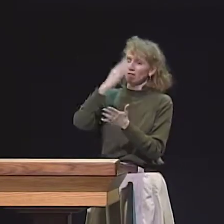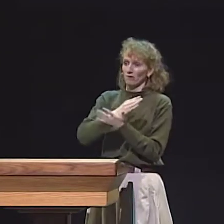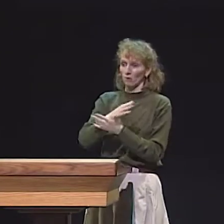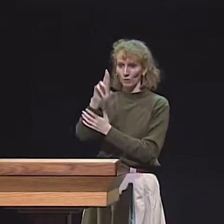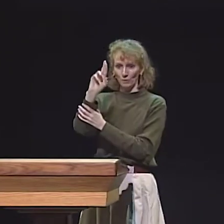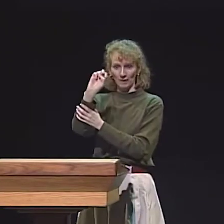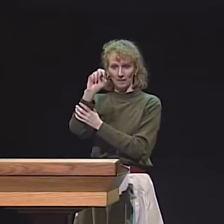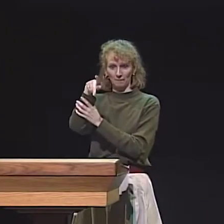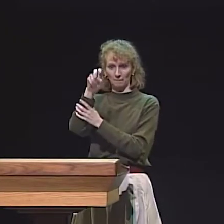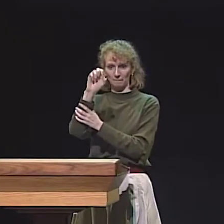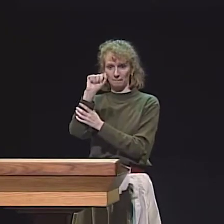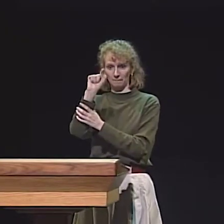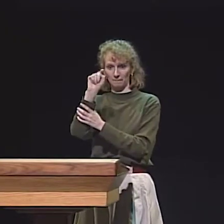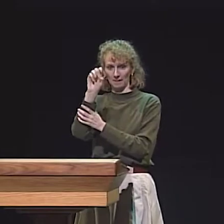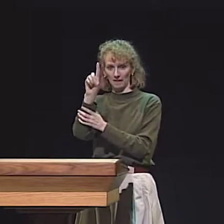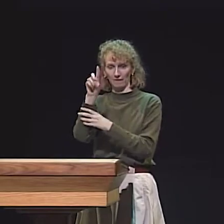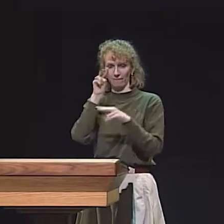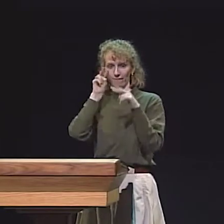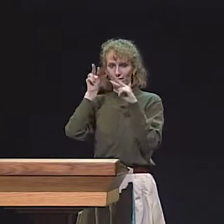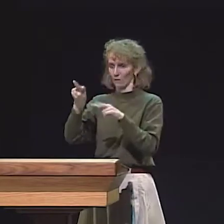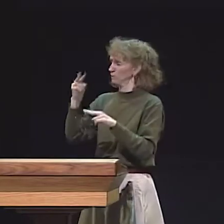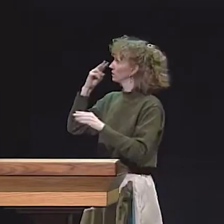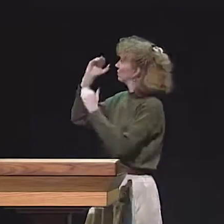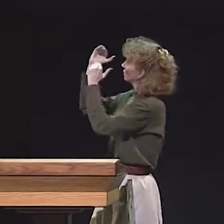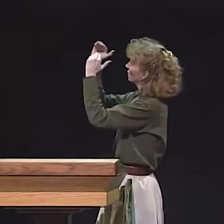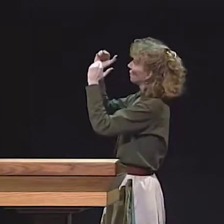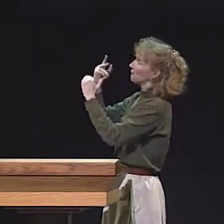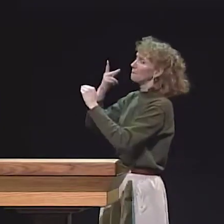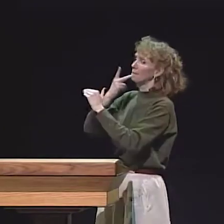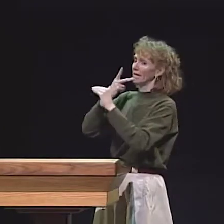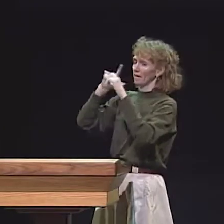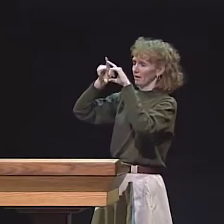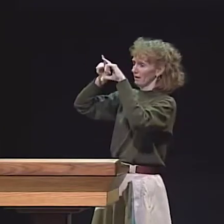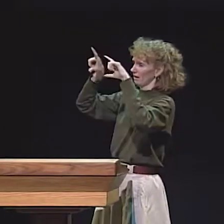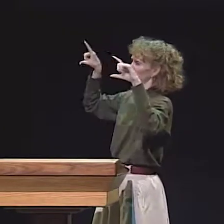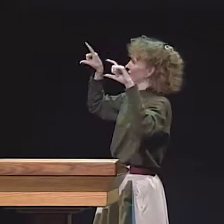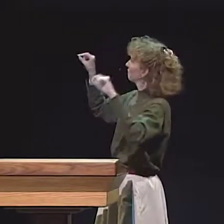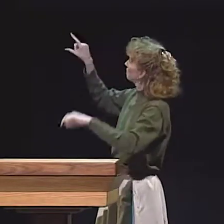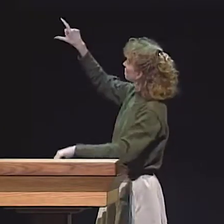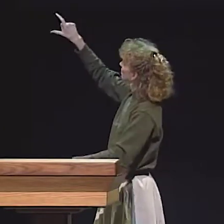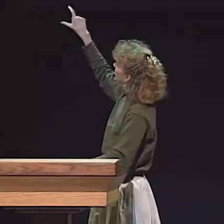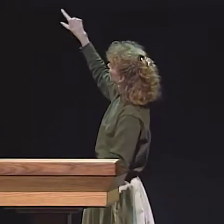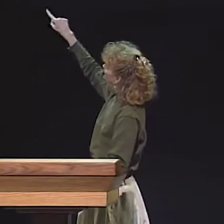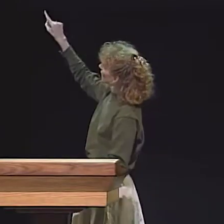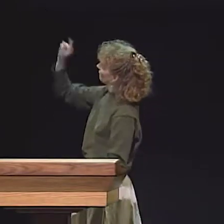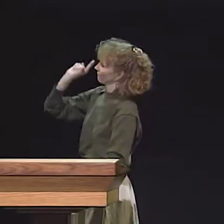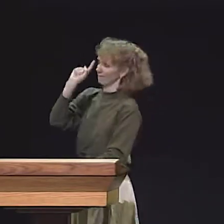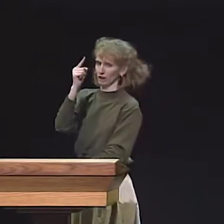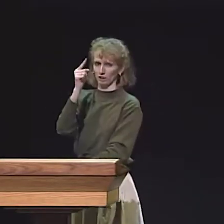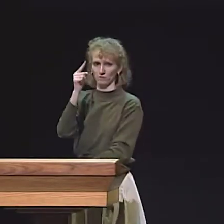AND THEN WE STOP IT AND DISCUSS THE CONTENT AGAIN. AND THEN WE GO BACK AND REPEAT. WE DO A REPEATED VIEWING.